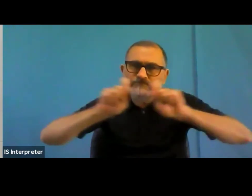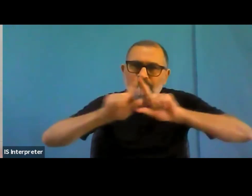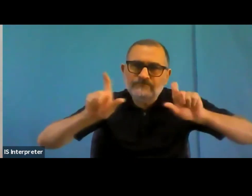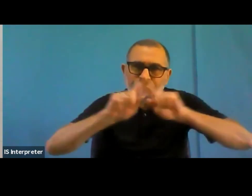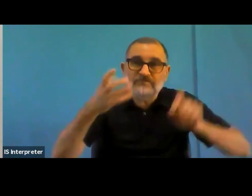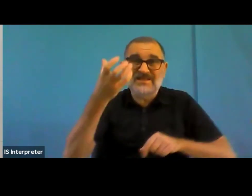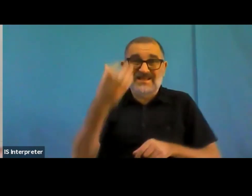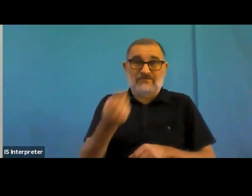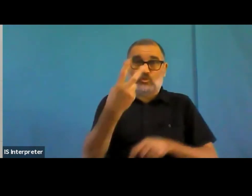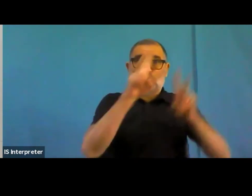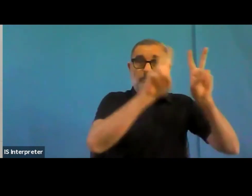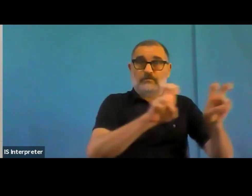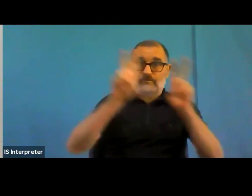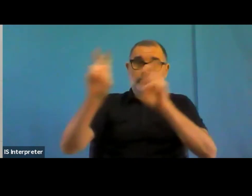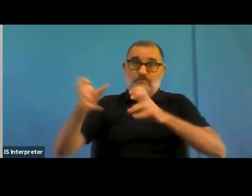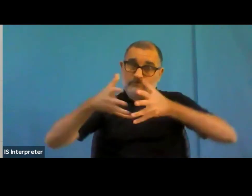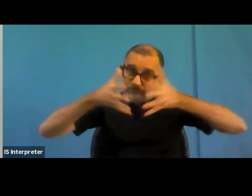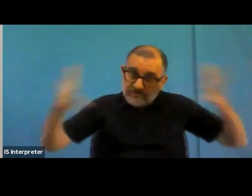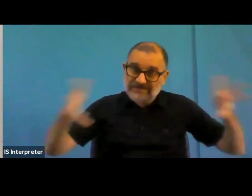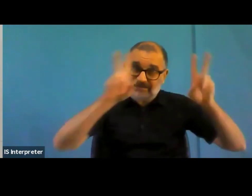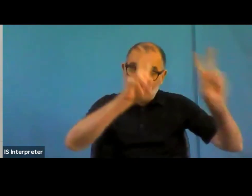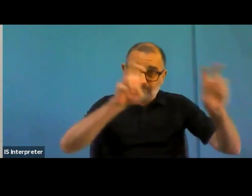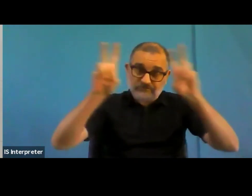by design standardized, provide inaccessible forms.